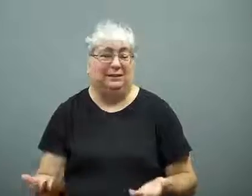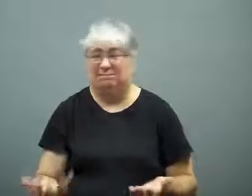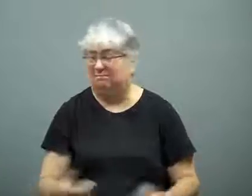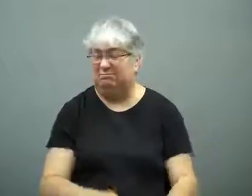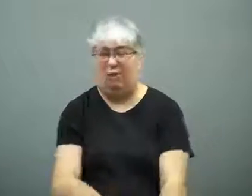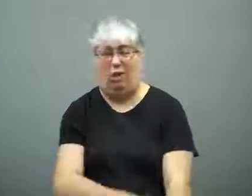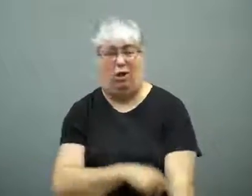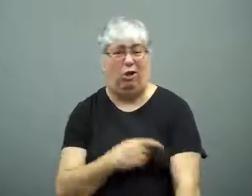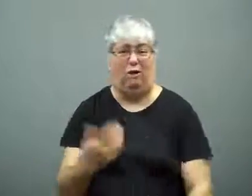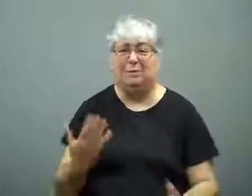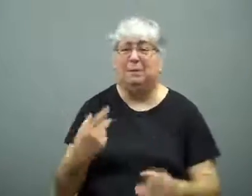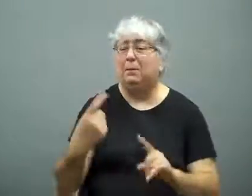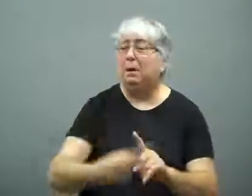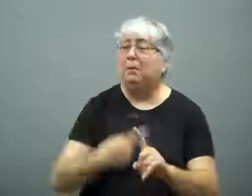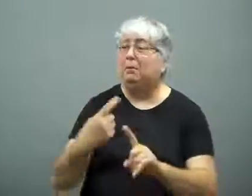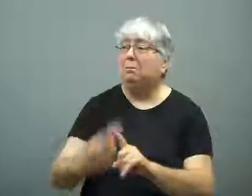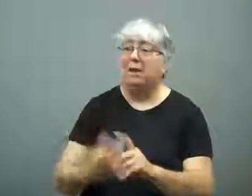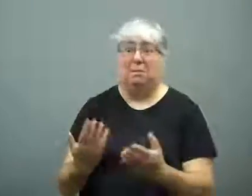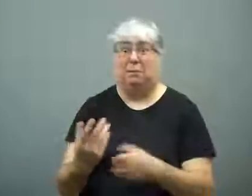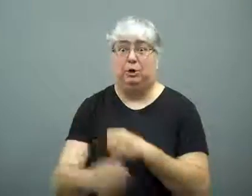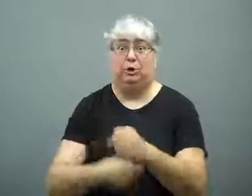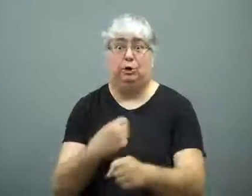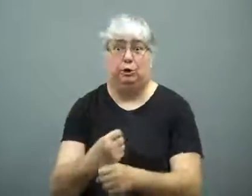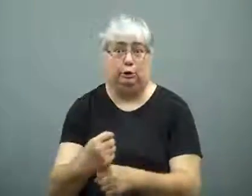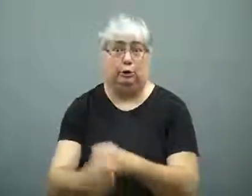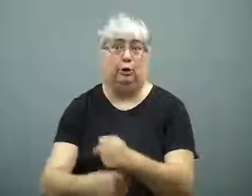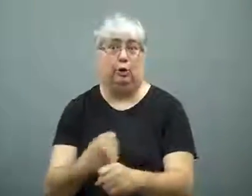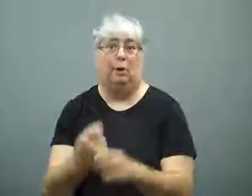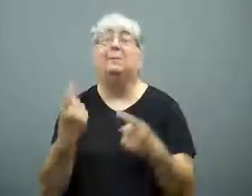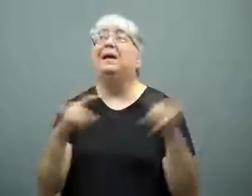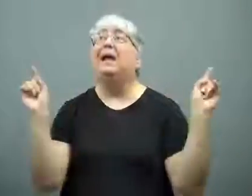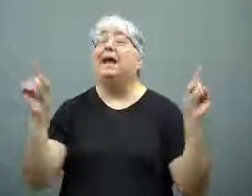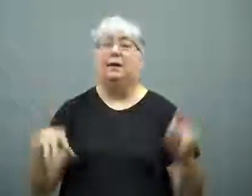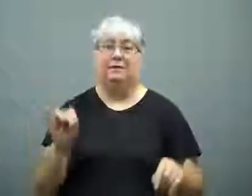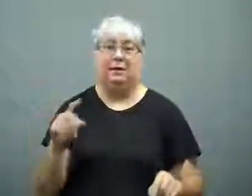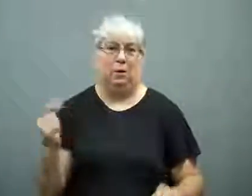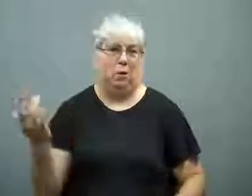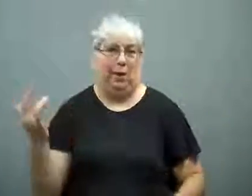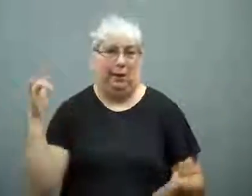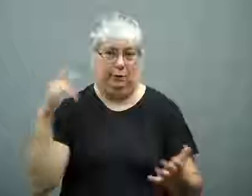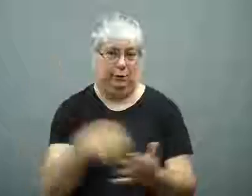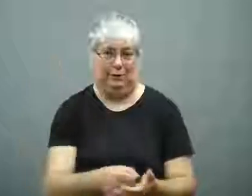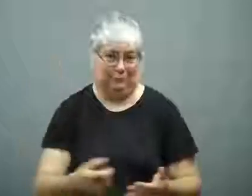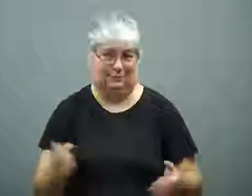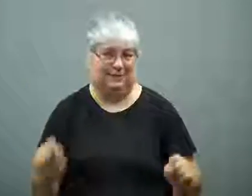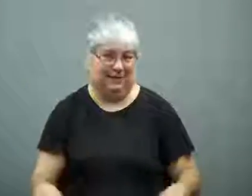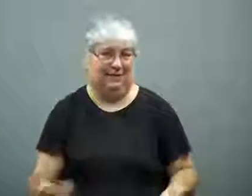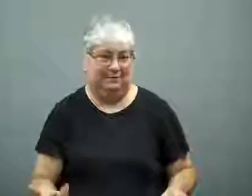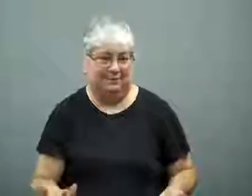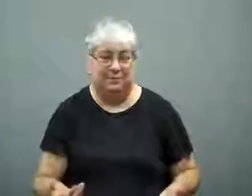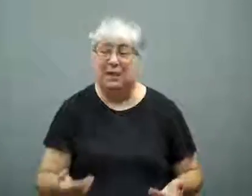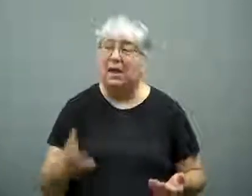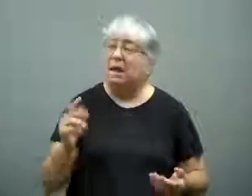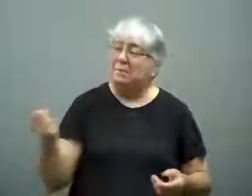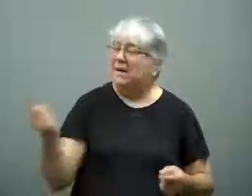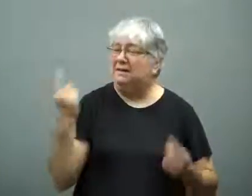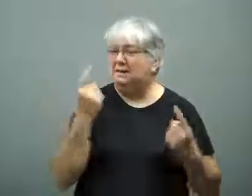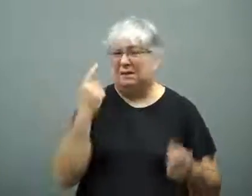It could take months or even years before a specific cause is found for the crash.